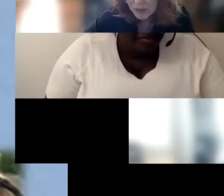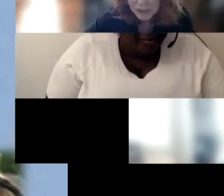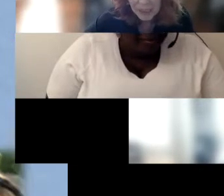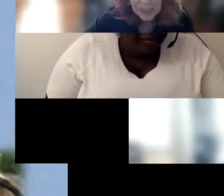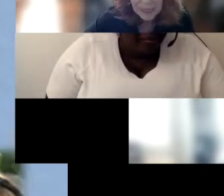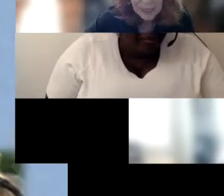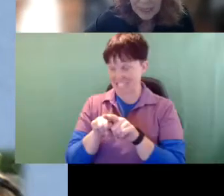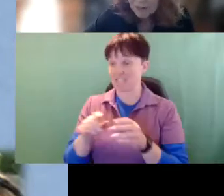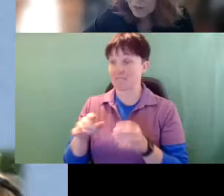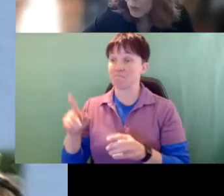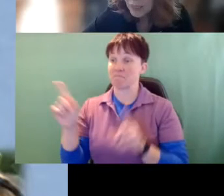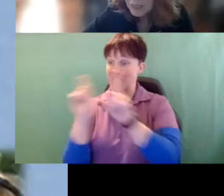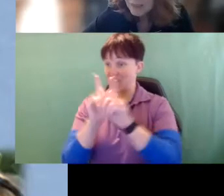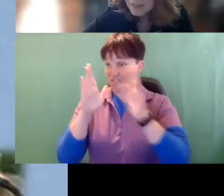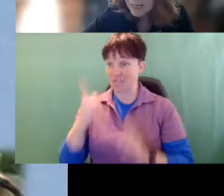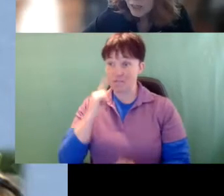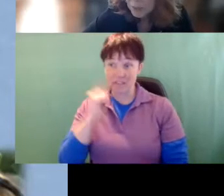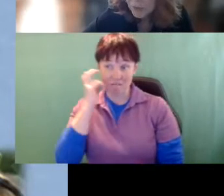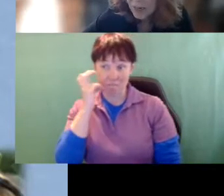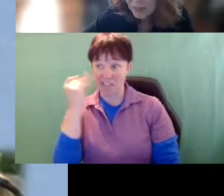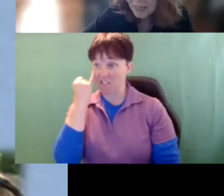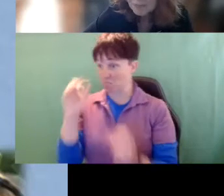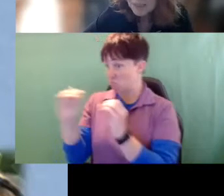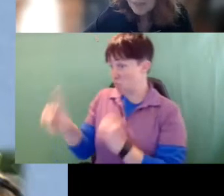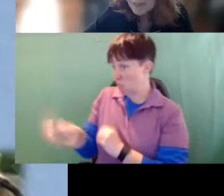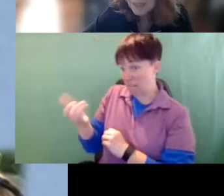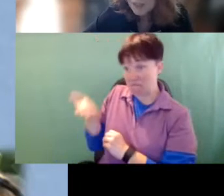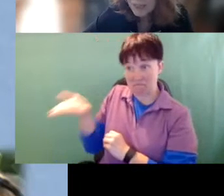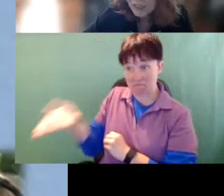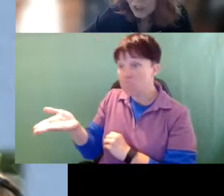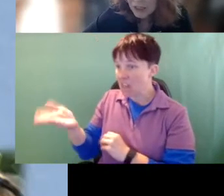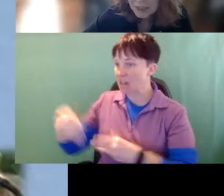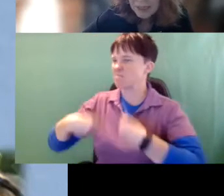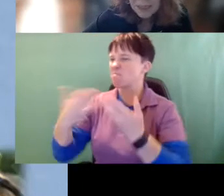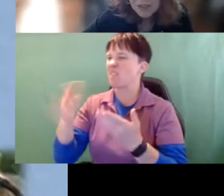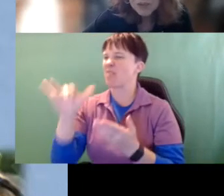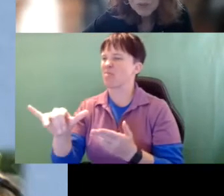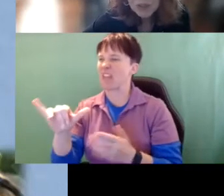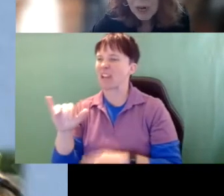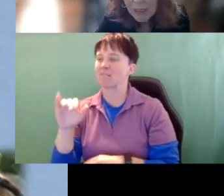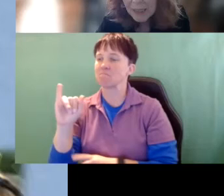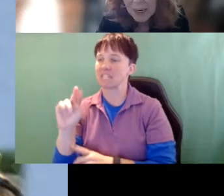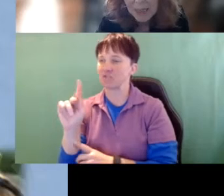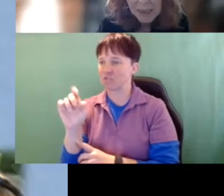If no one else is there to provide that specific intervention so as we're talking about it